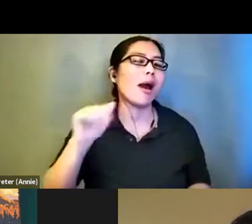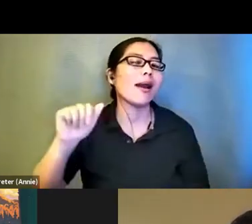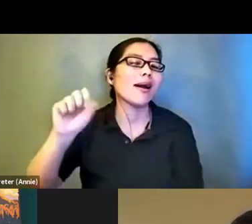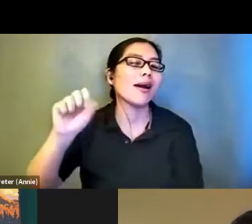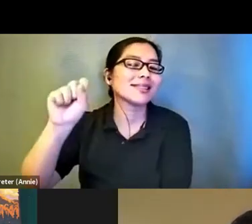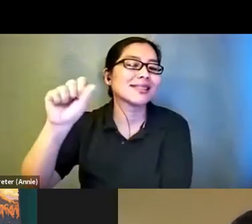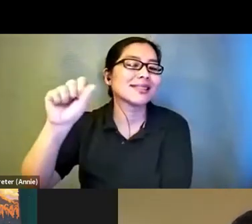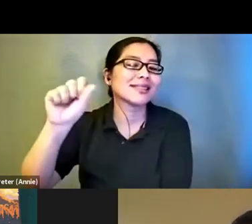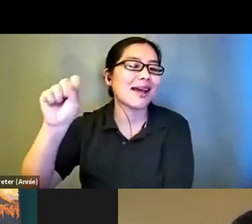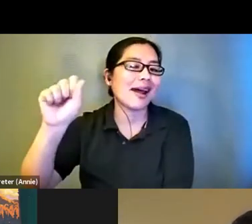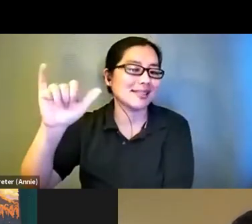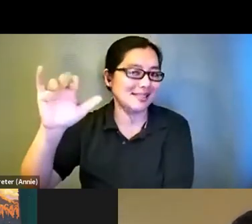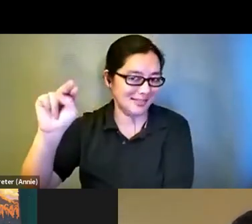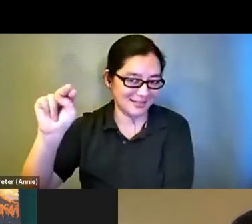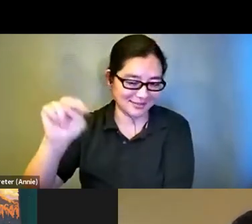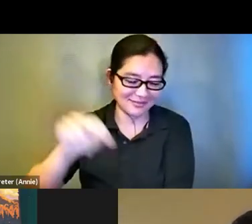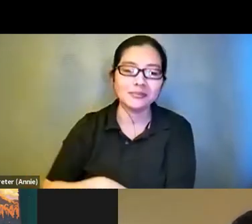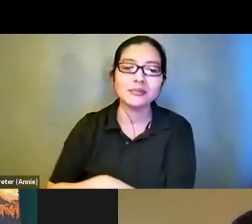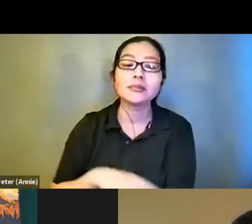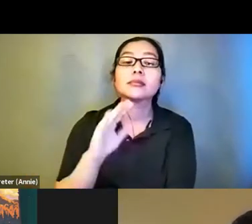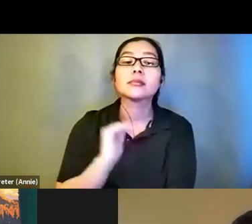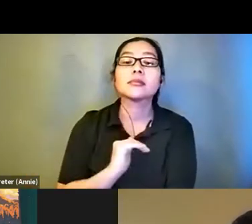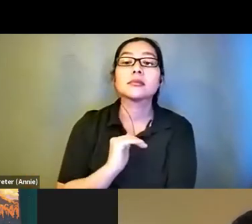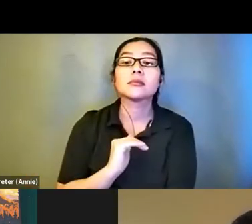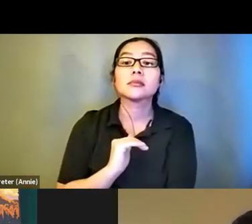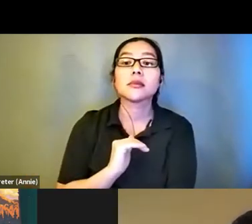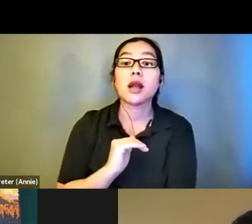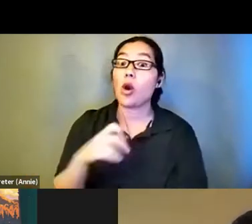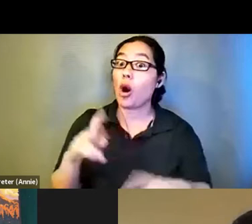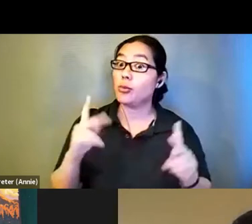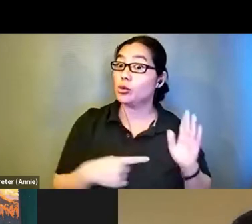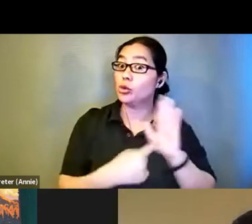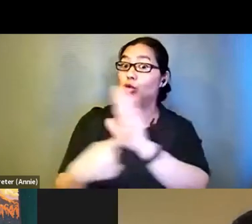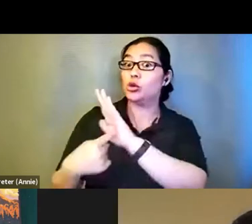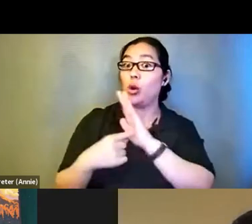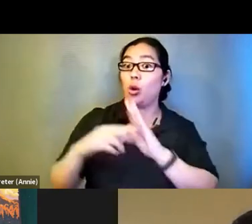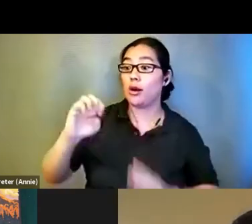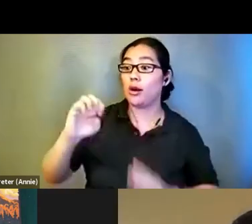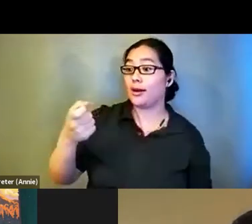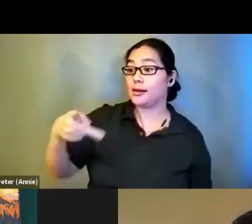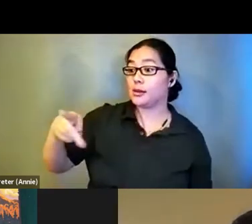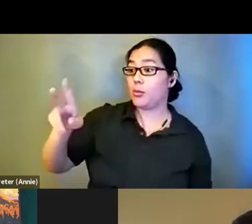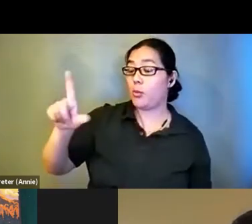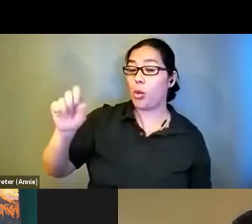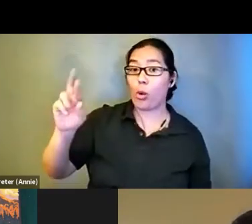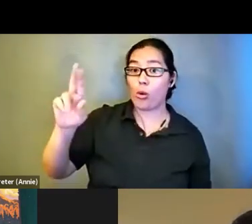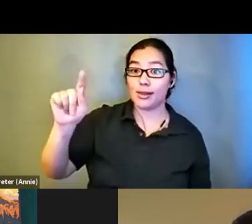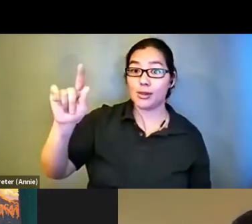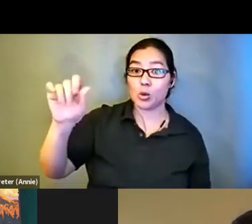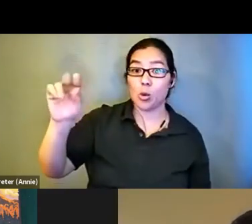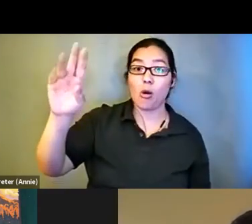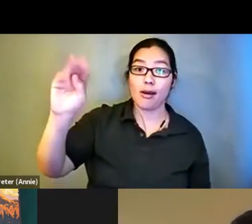the opportunity to have it on display at the Exploratorium museum up in San Francisco in